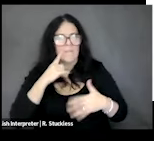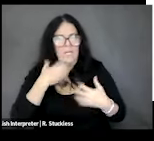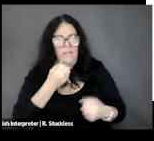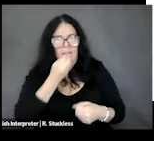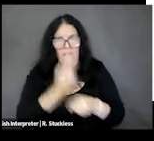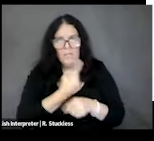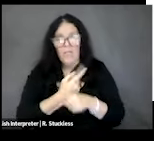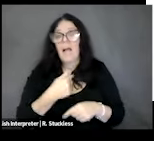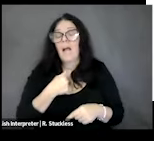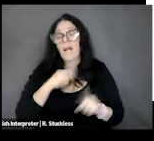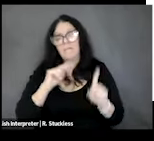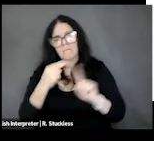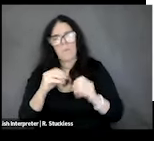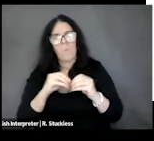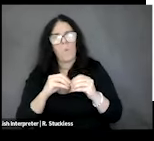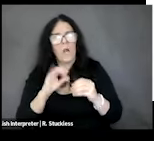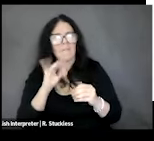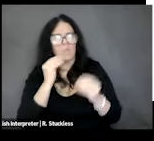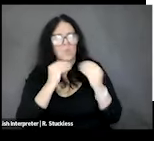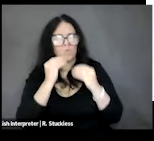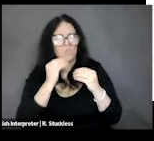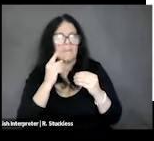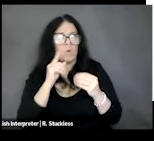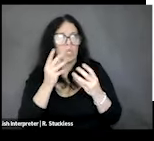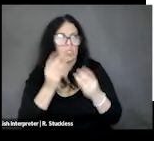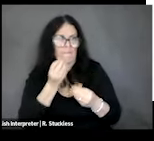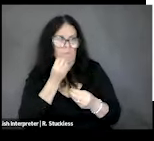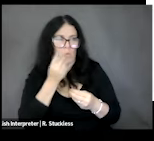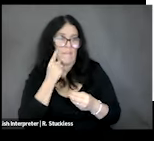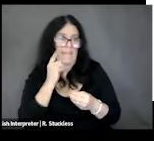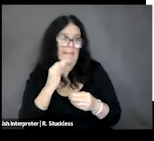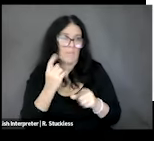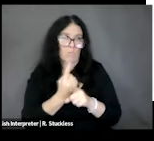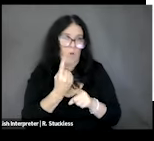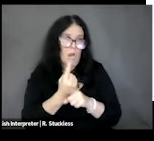nutrition from a much gentler perspective here, so when we talk about proper hydration, I know